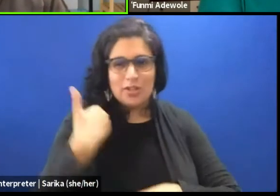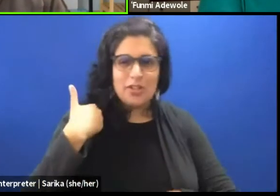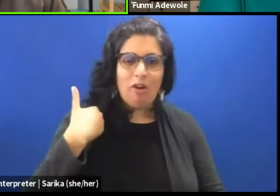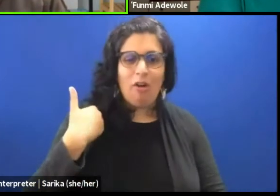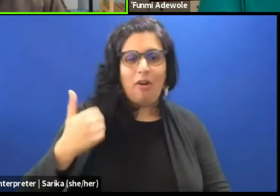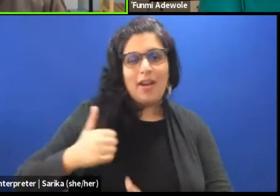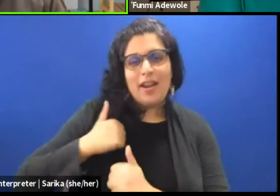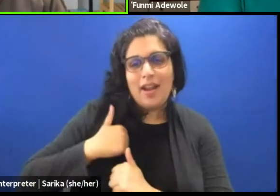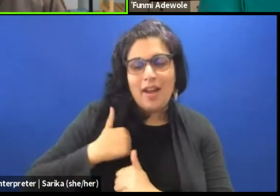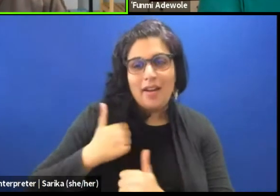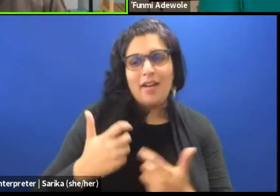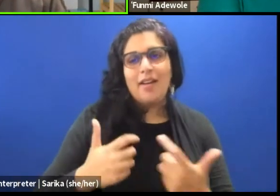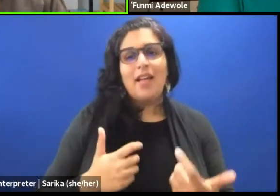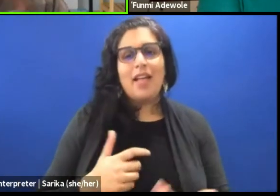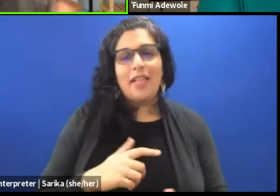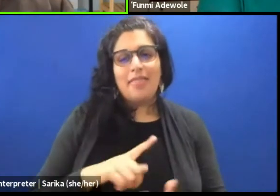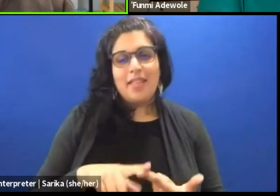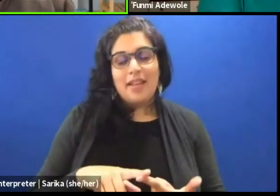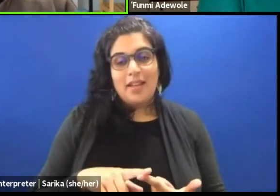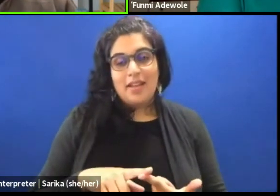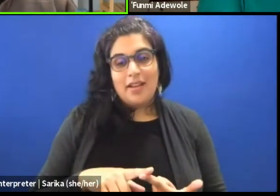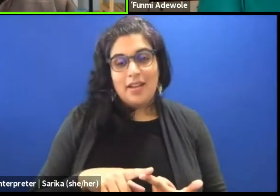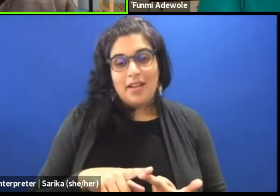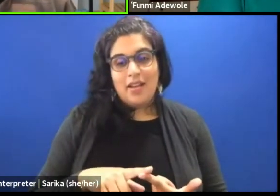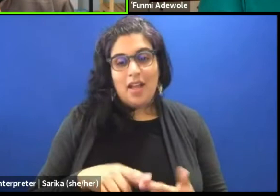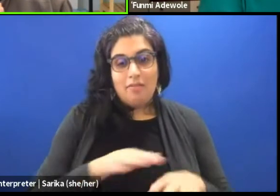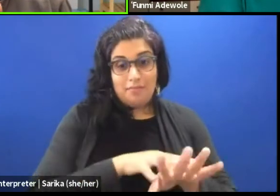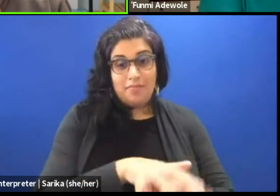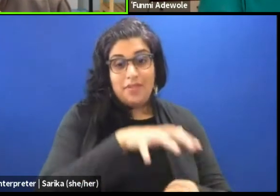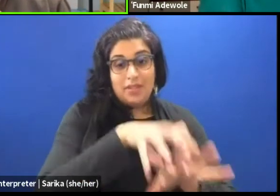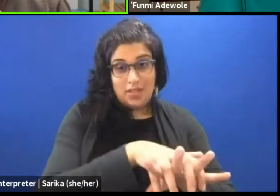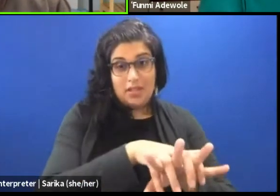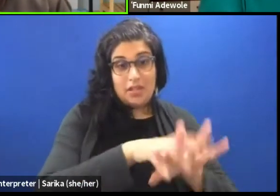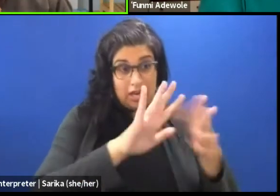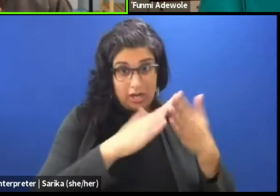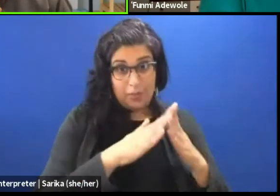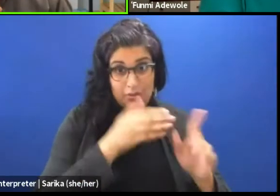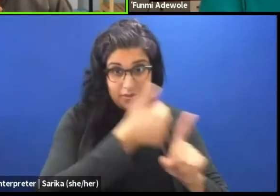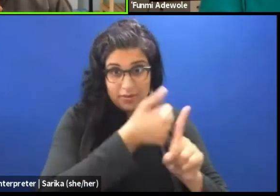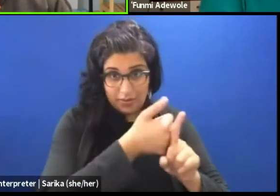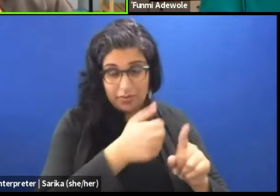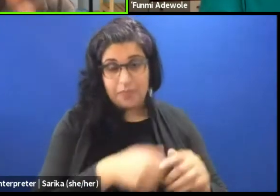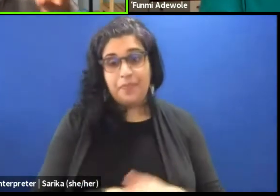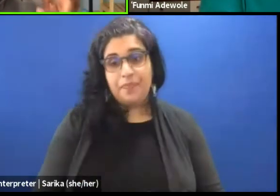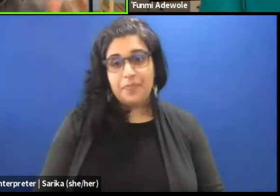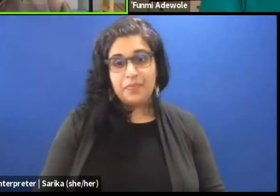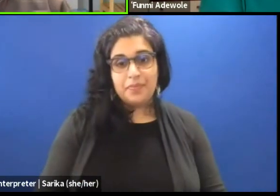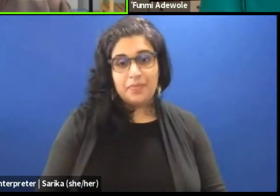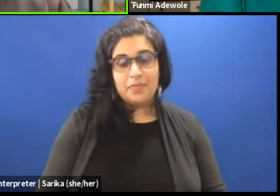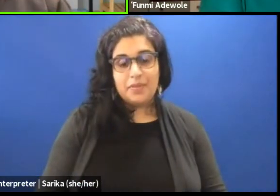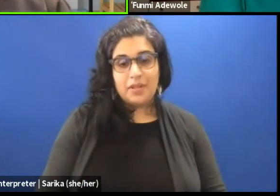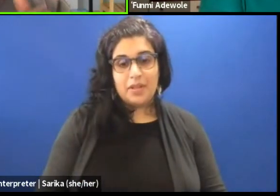and then it was an indigenous community. And they are really amazing people,